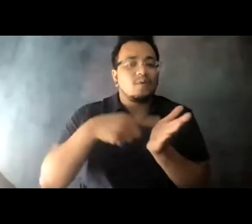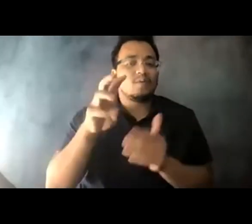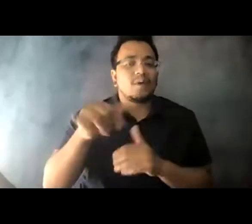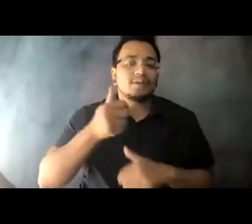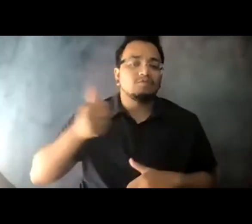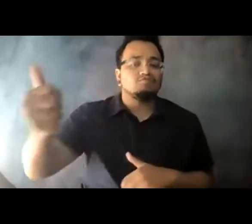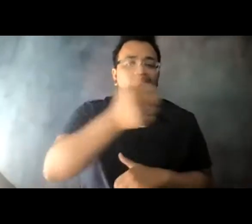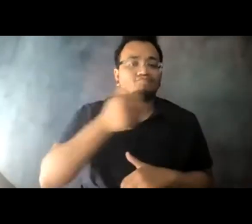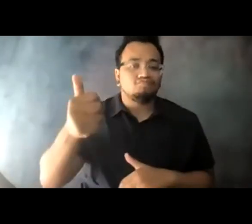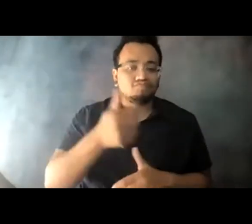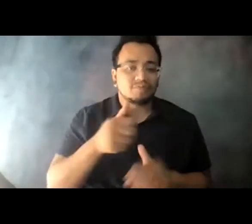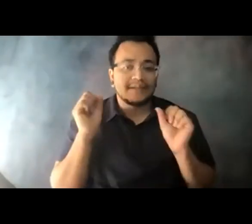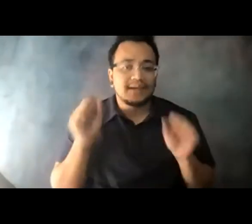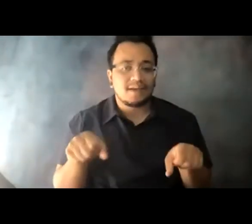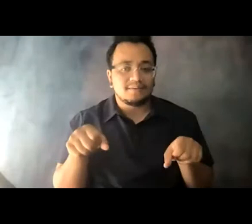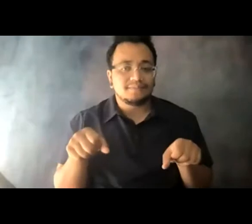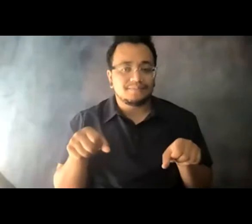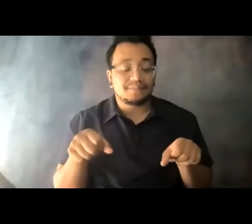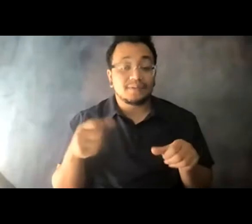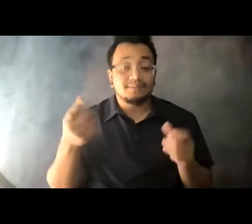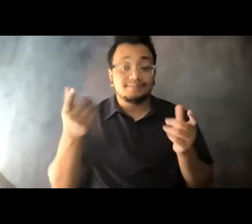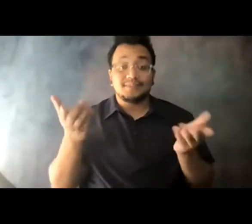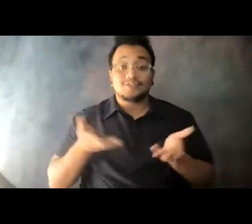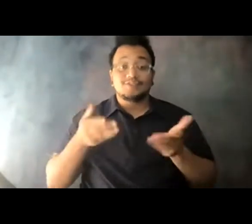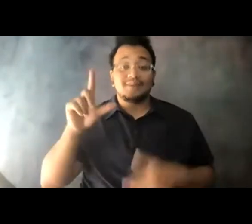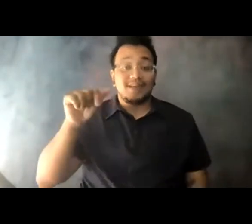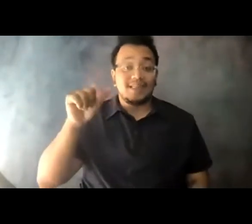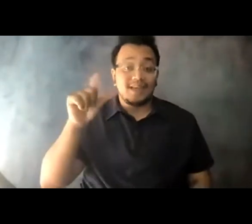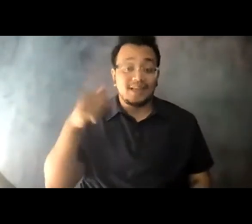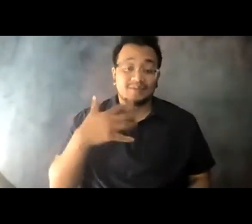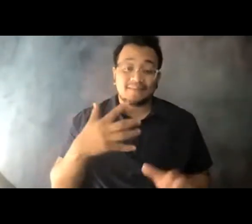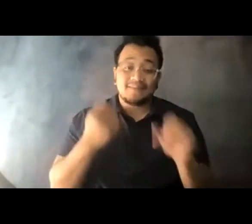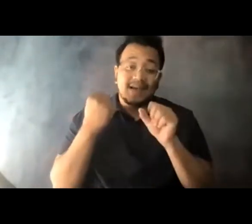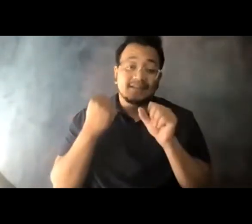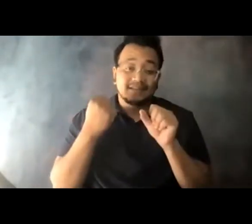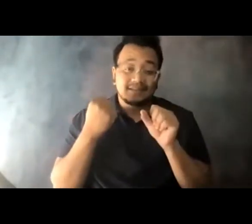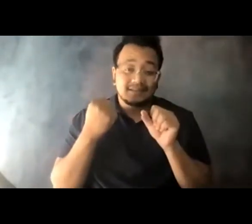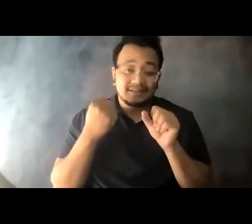14:08:44 I can tell you that in Los Angeles, it is the fastest way to go almost anywhere.